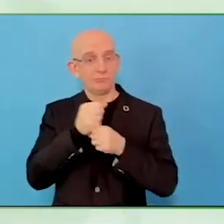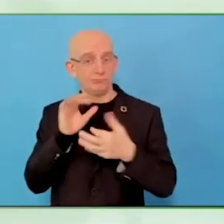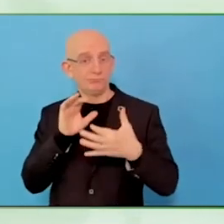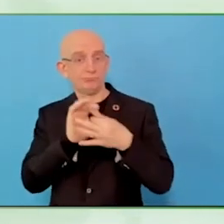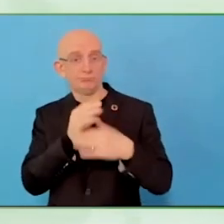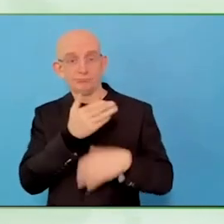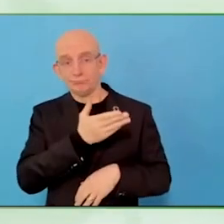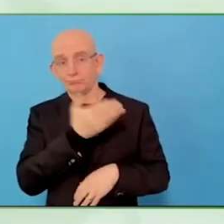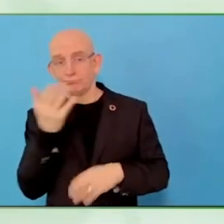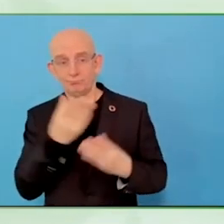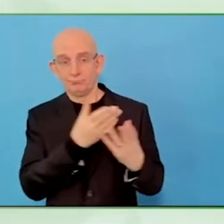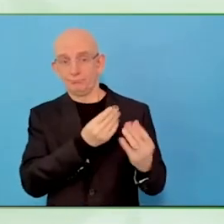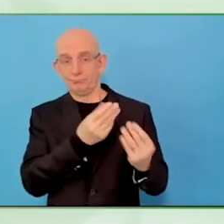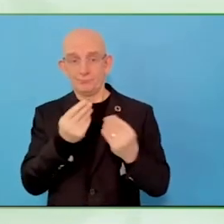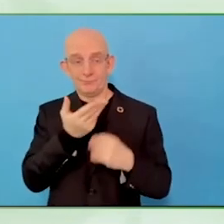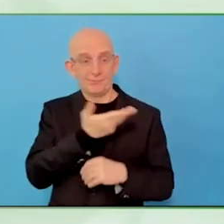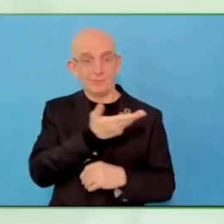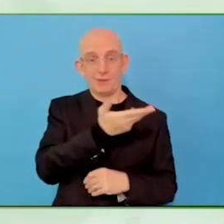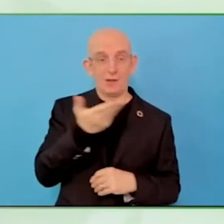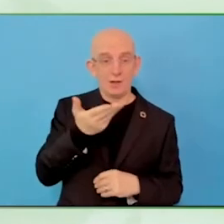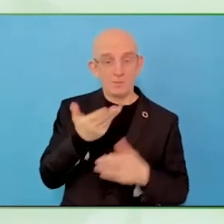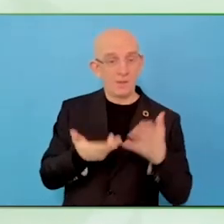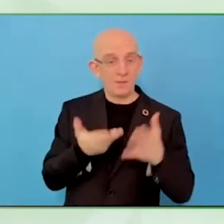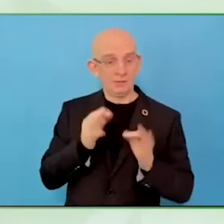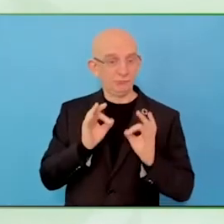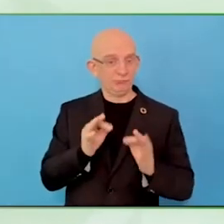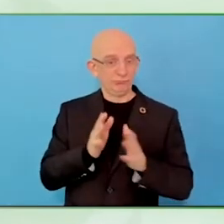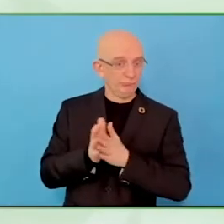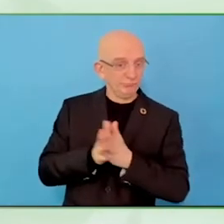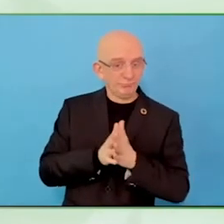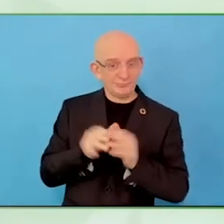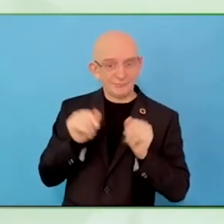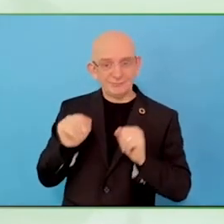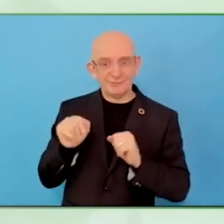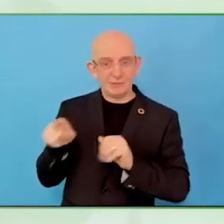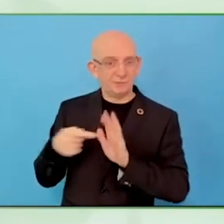It is all right, we have a lot of interesting businesses, starting